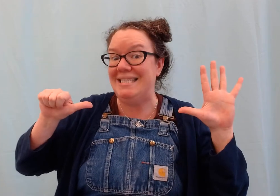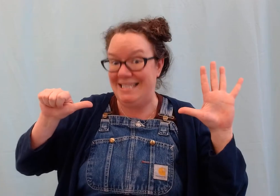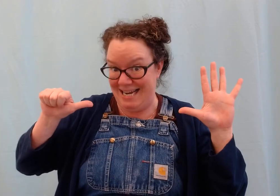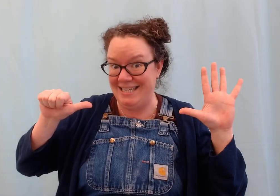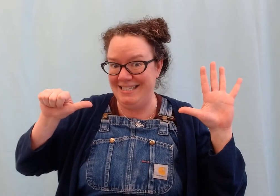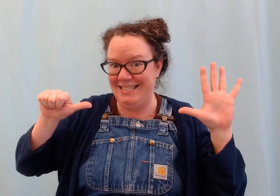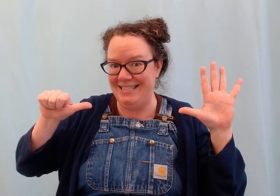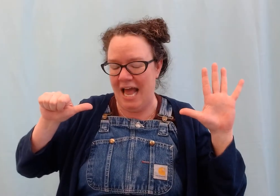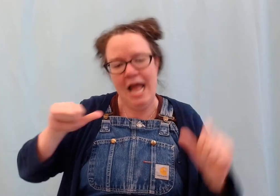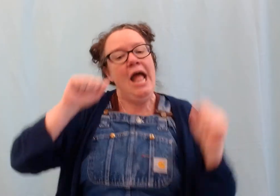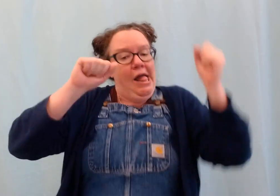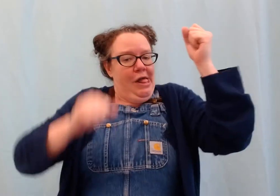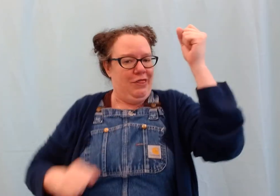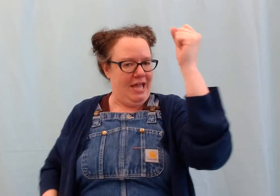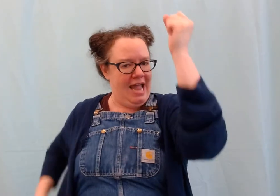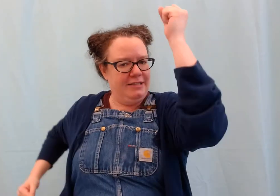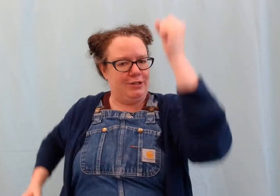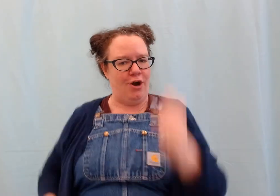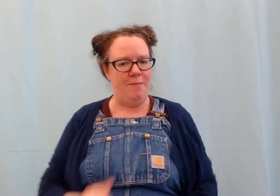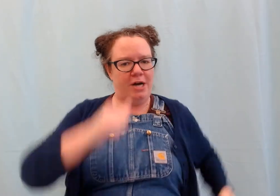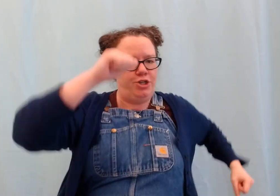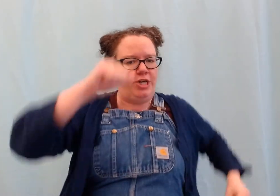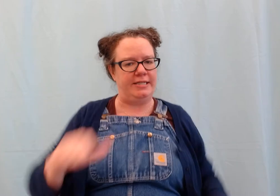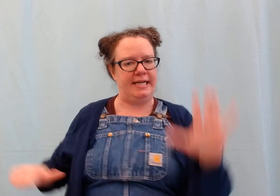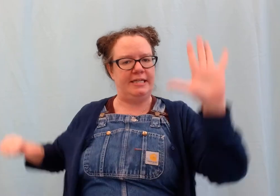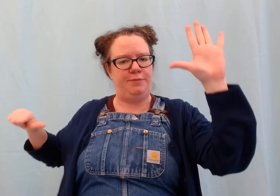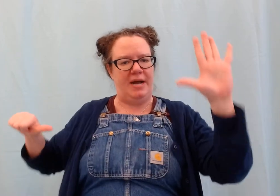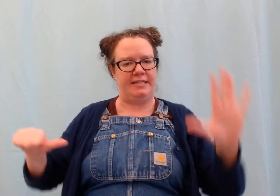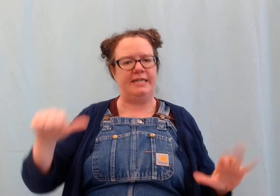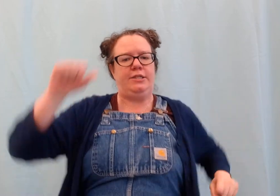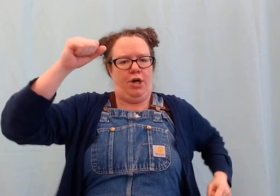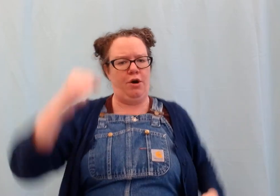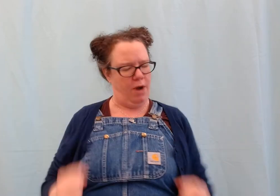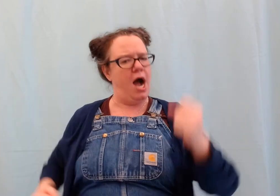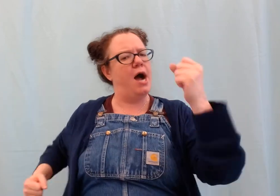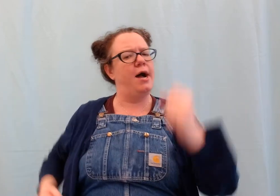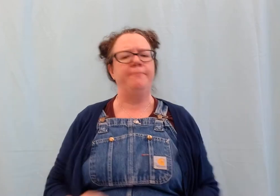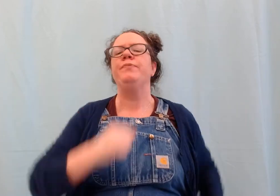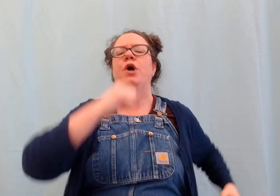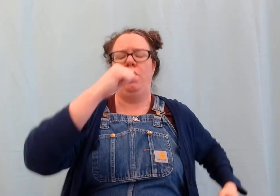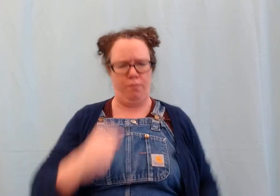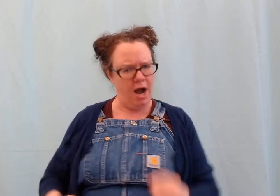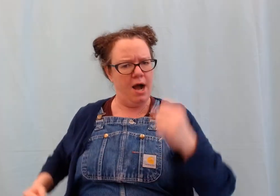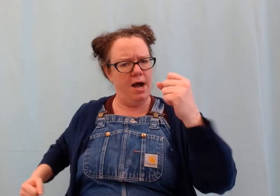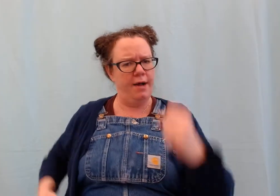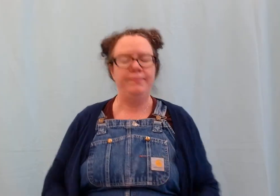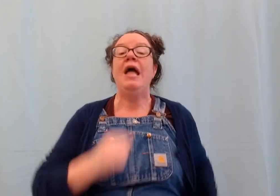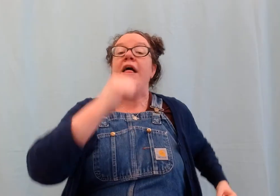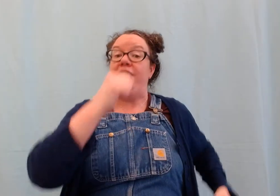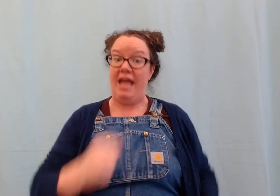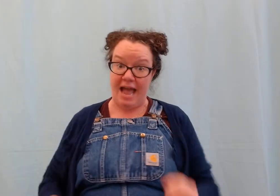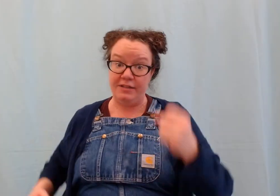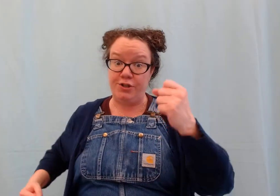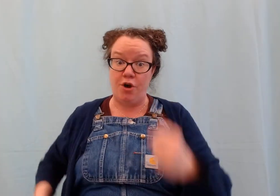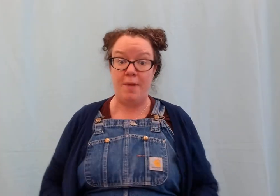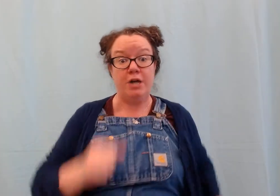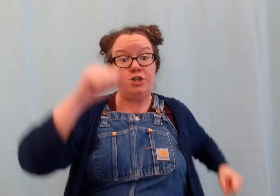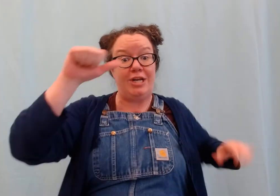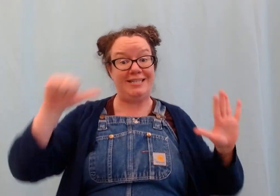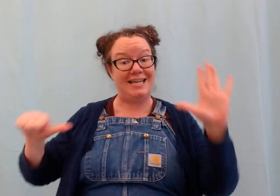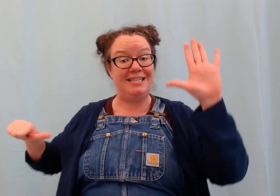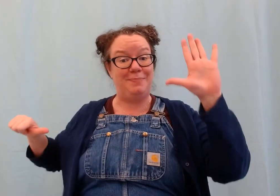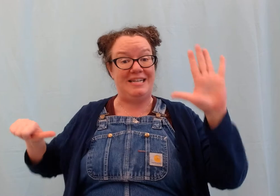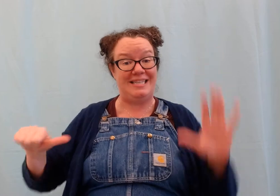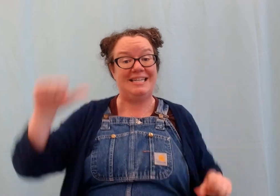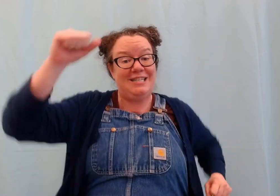Six. #The ants go marching six by six. Hurrah hurrah. The ants go marching six by six.#